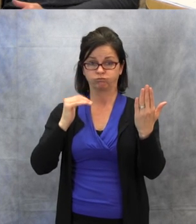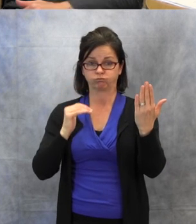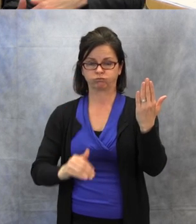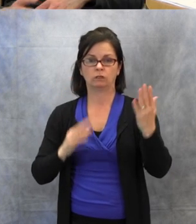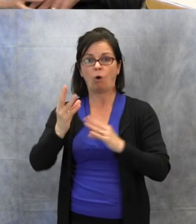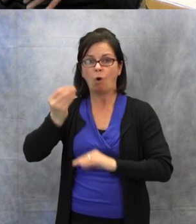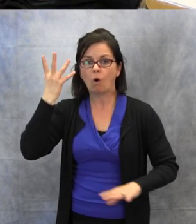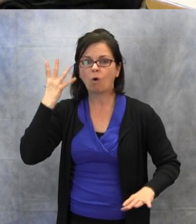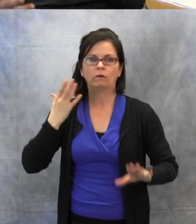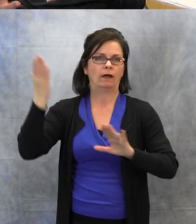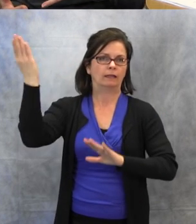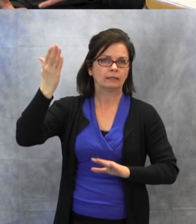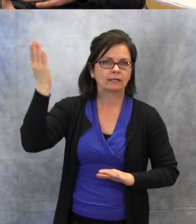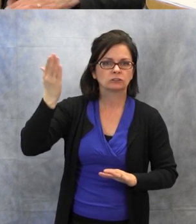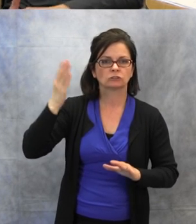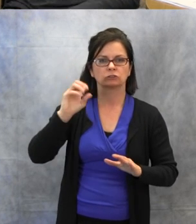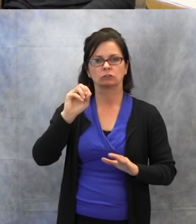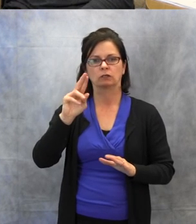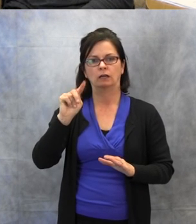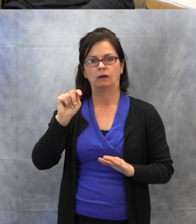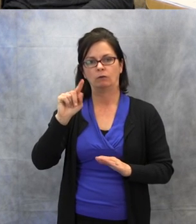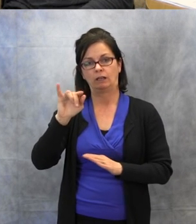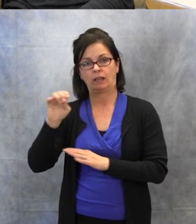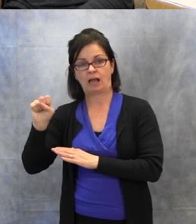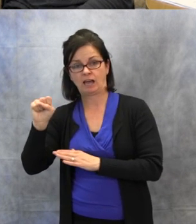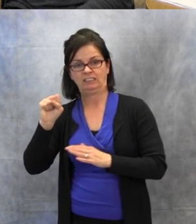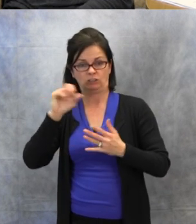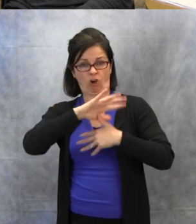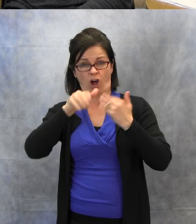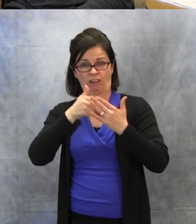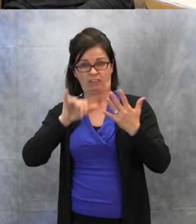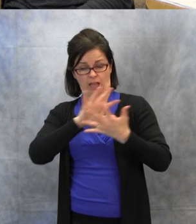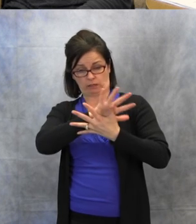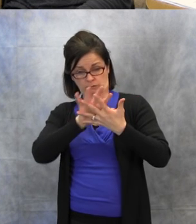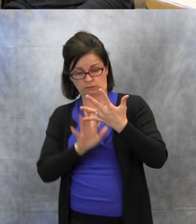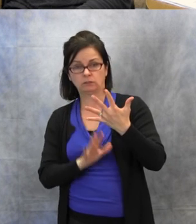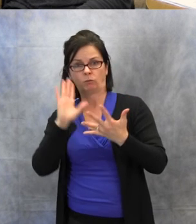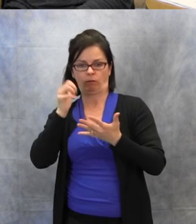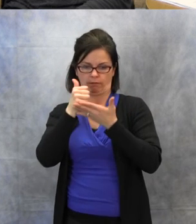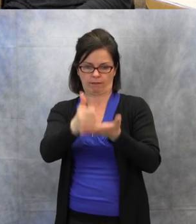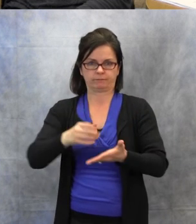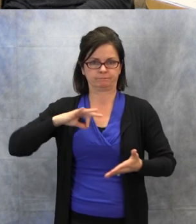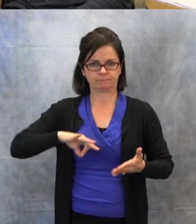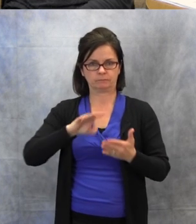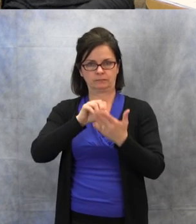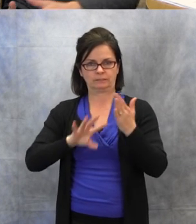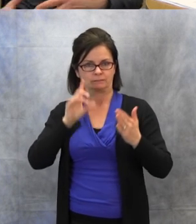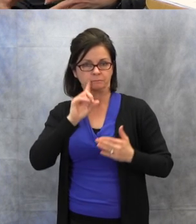lecture outlines, all of that is very, very helpful. Other types of visuals, it doesn't have to just